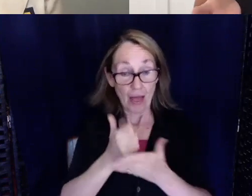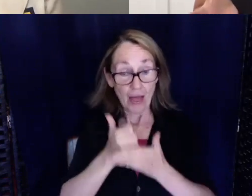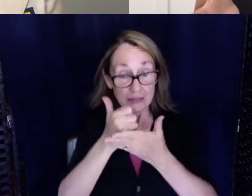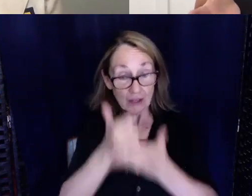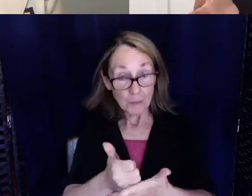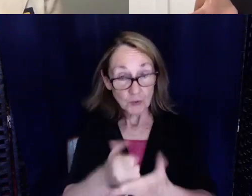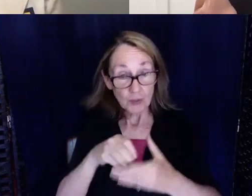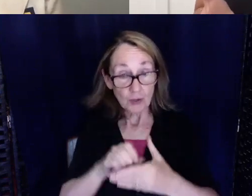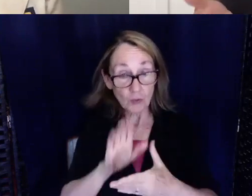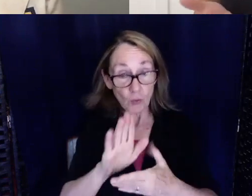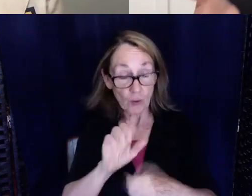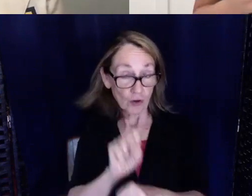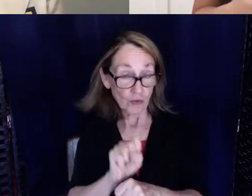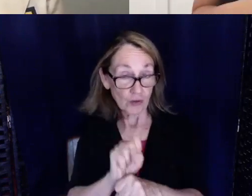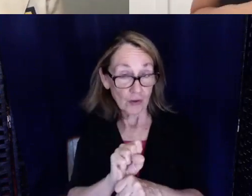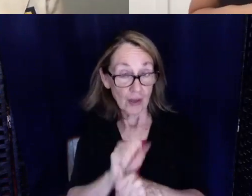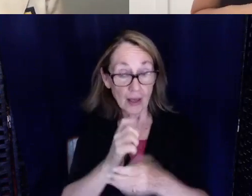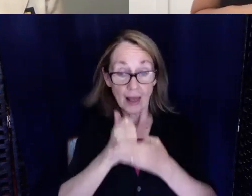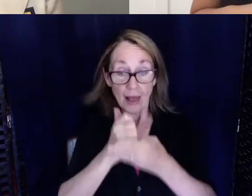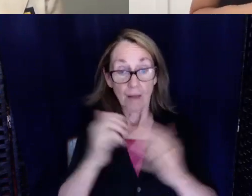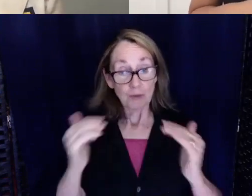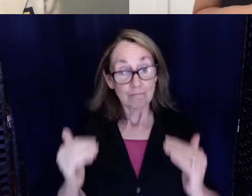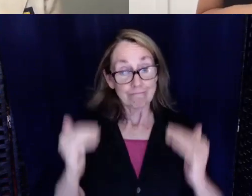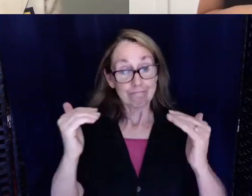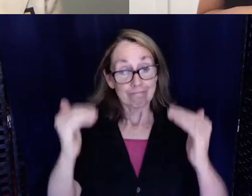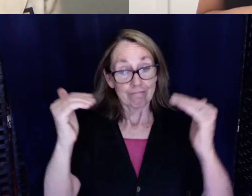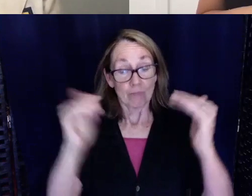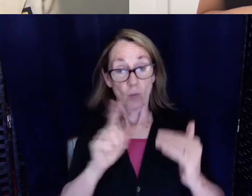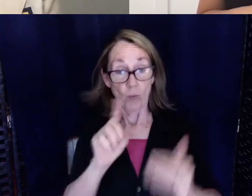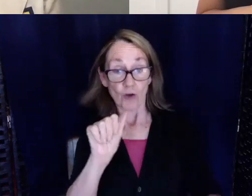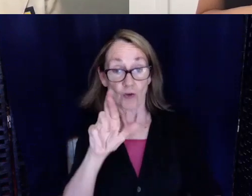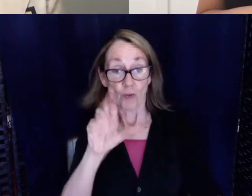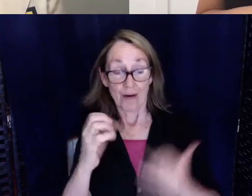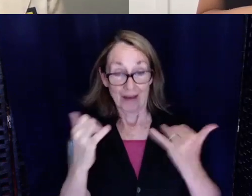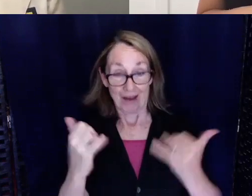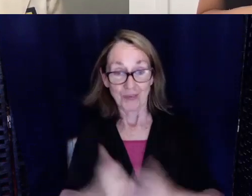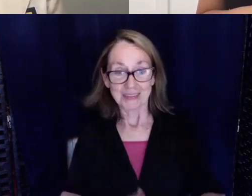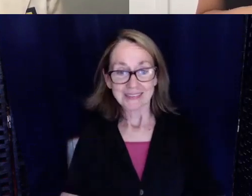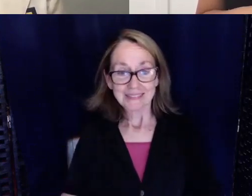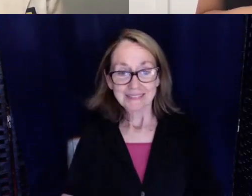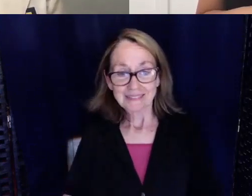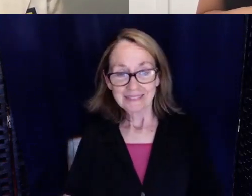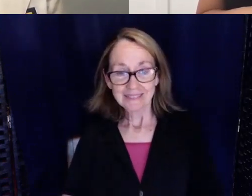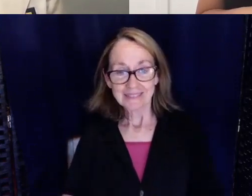and has helped you get to where you are? Okay well my mom